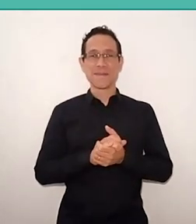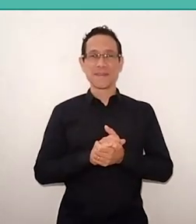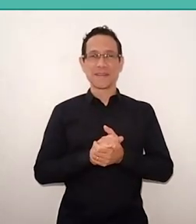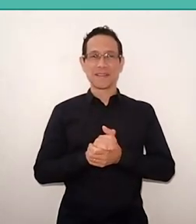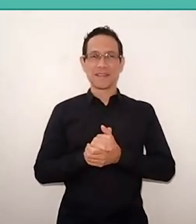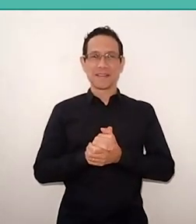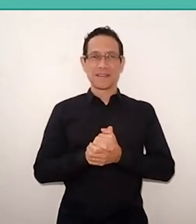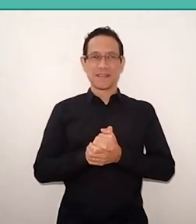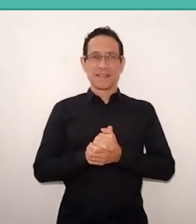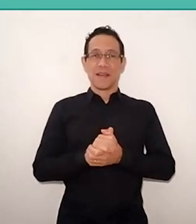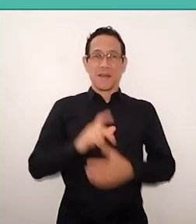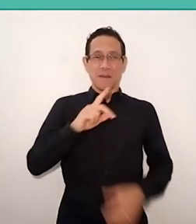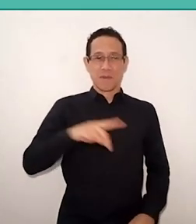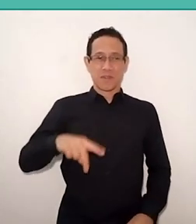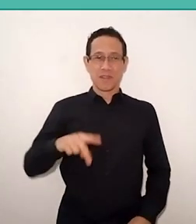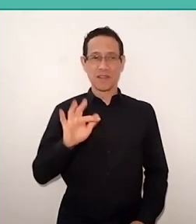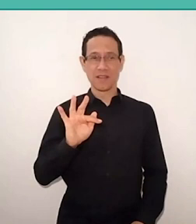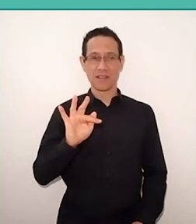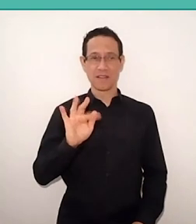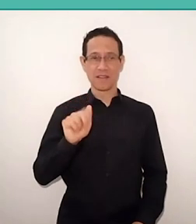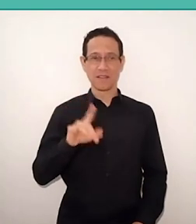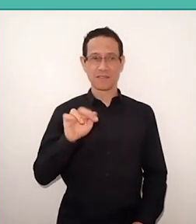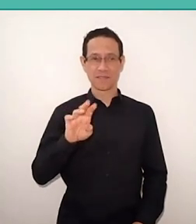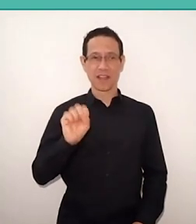Professor Faundez, who worked with Paulo Freire,